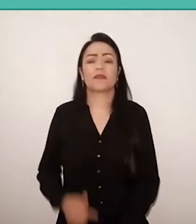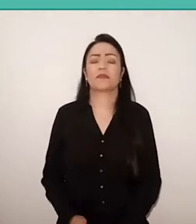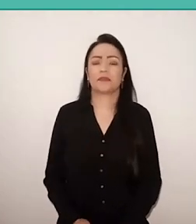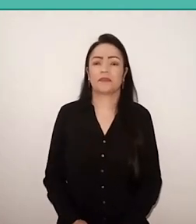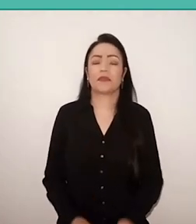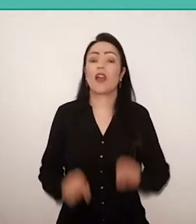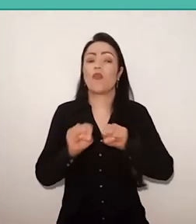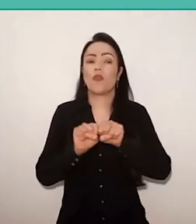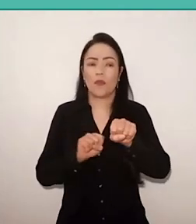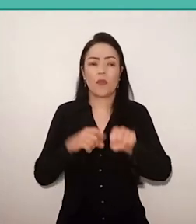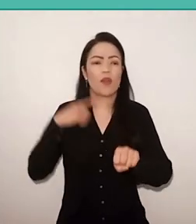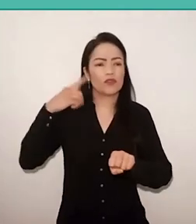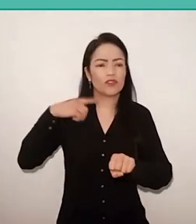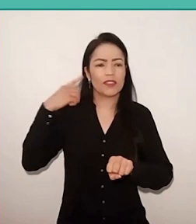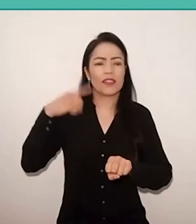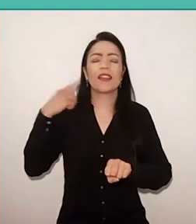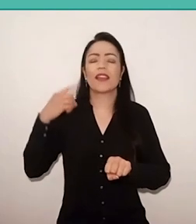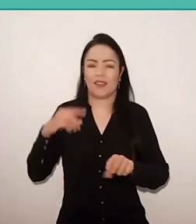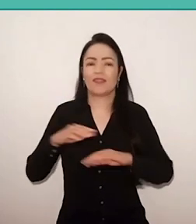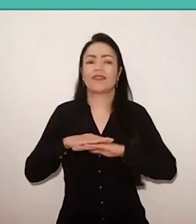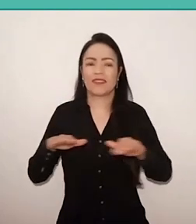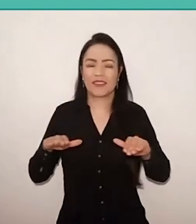and will try it, in an entity…